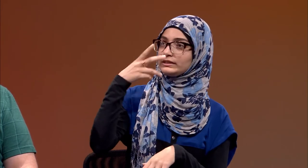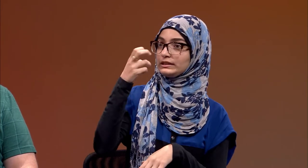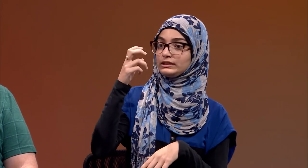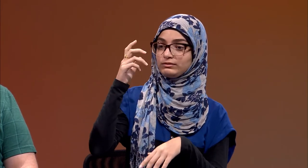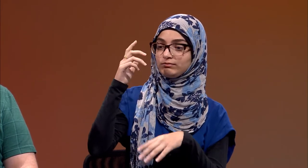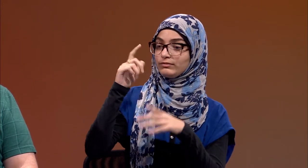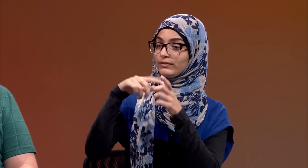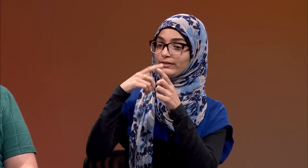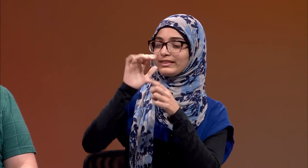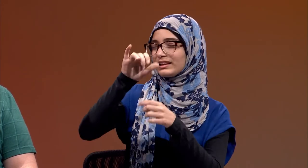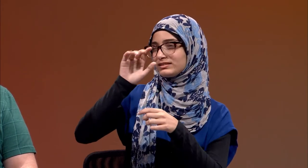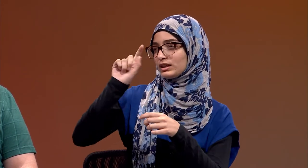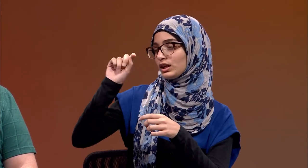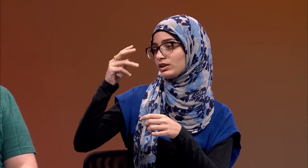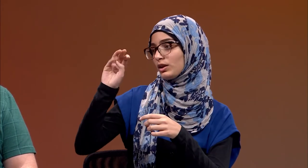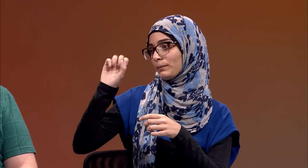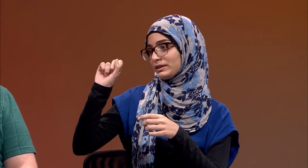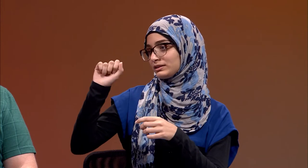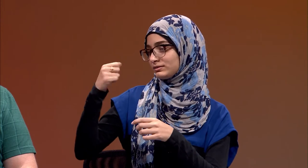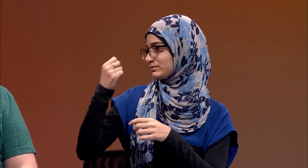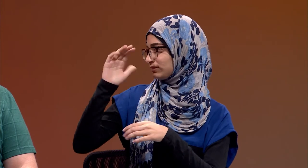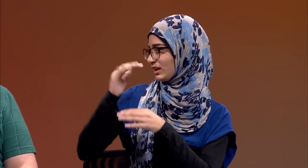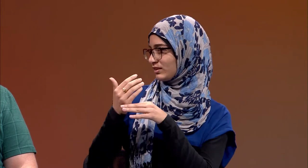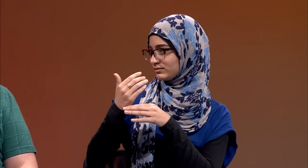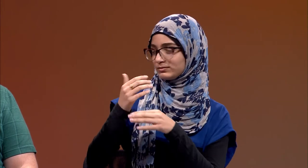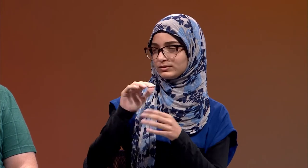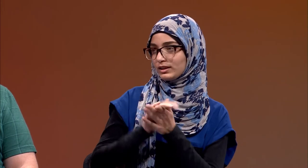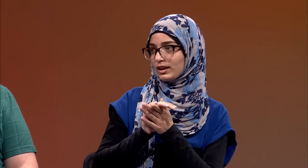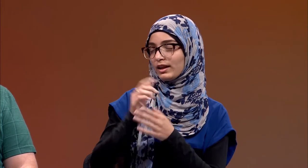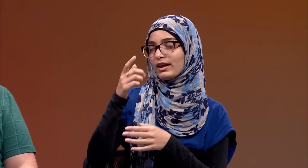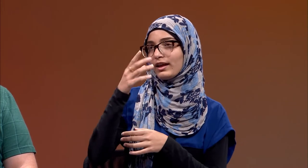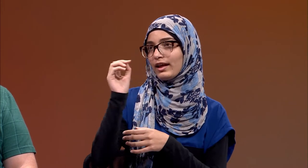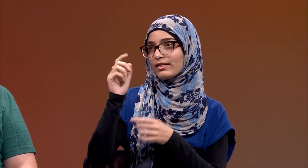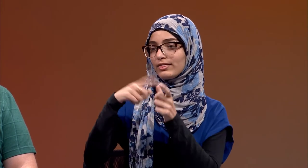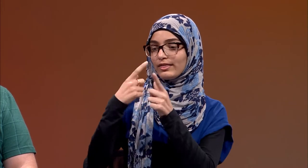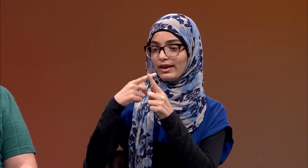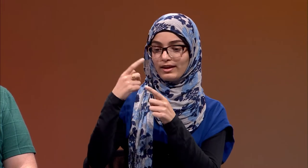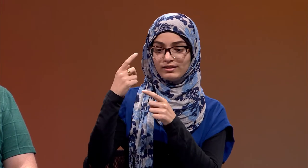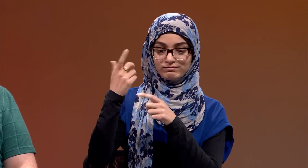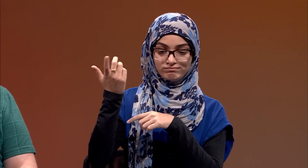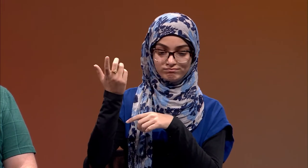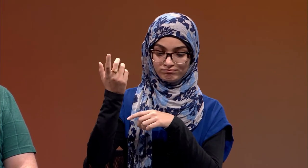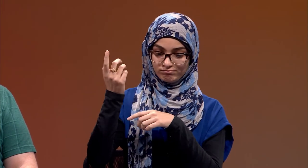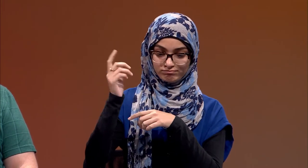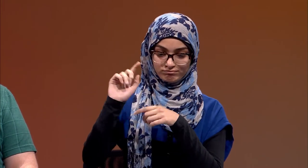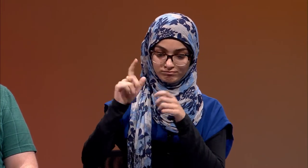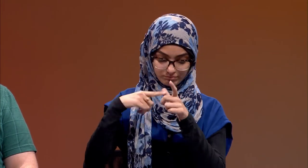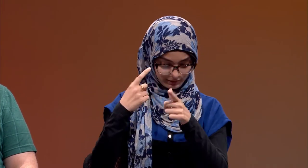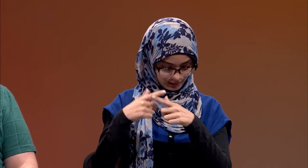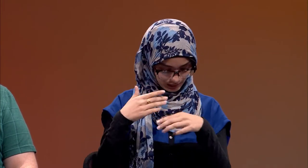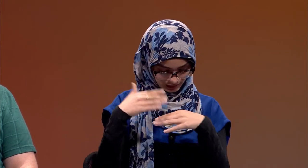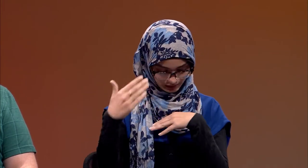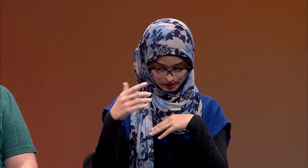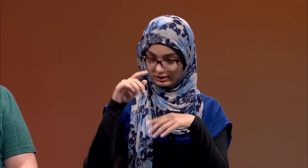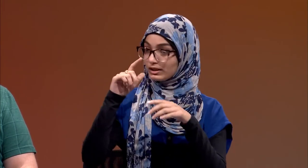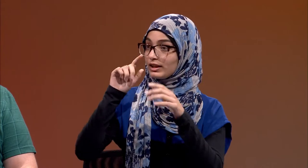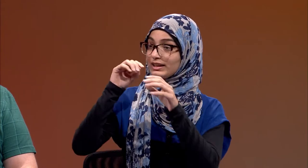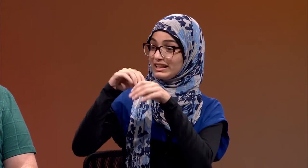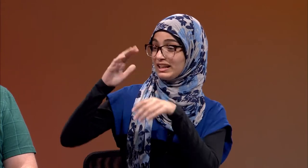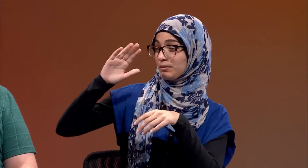Gallaudet, was the founder of Gallaudet College in 1864. By the end to mid-19th Century,